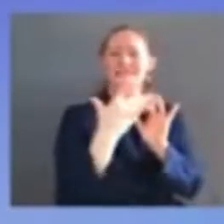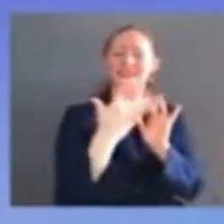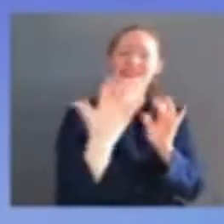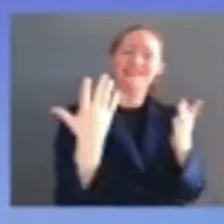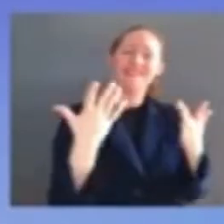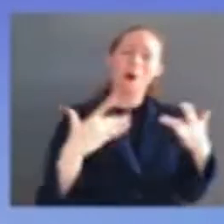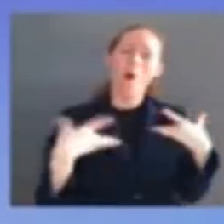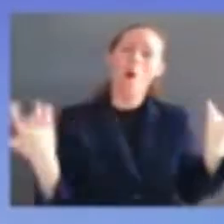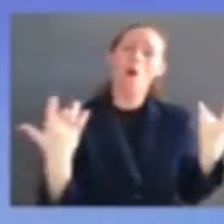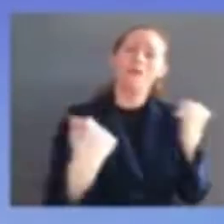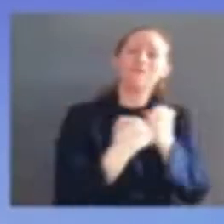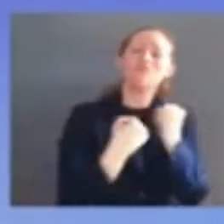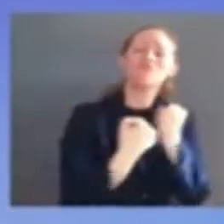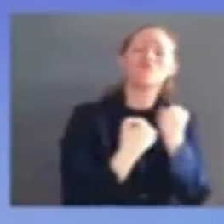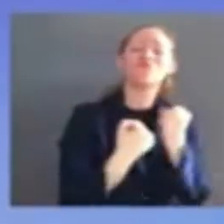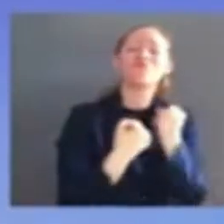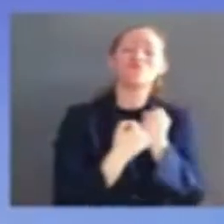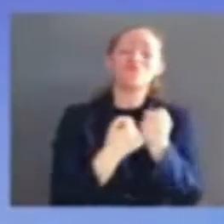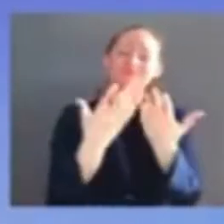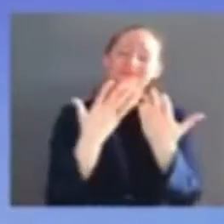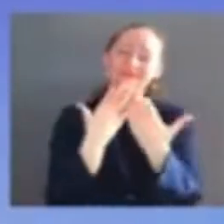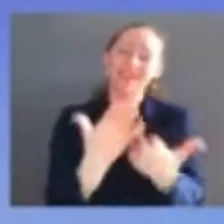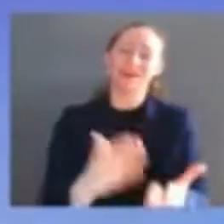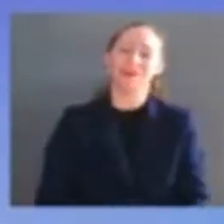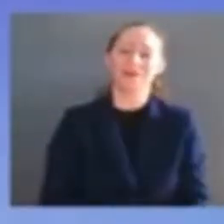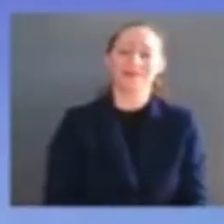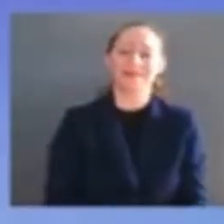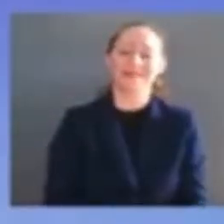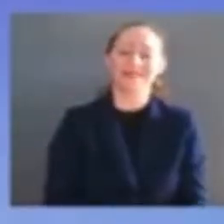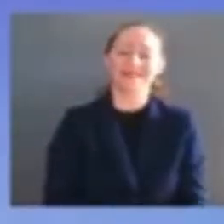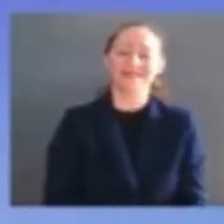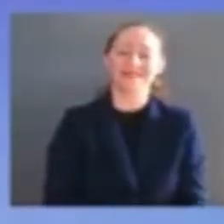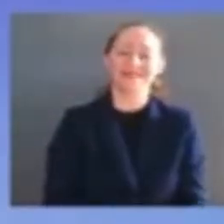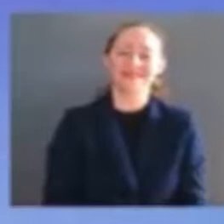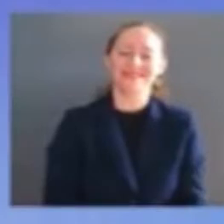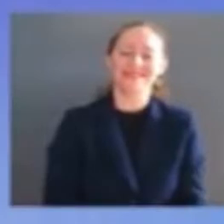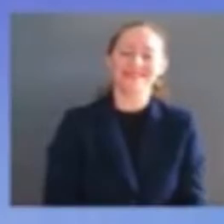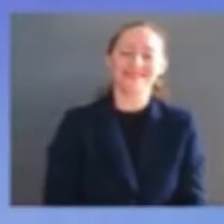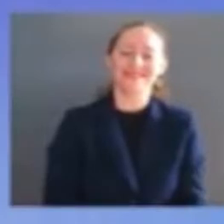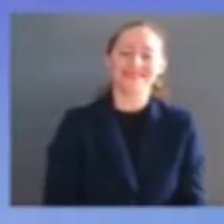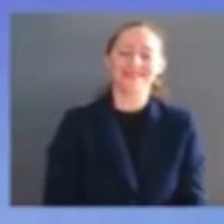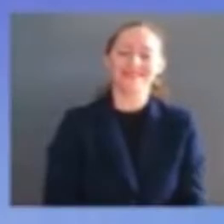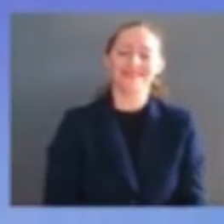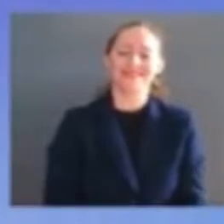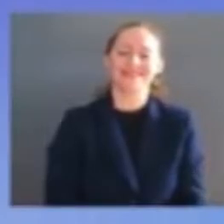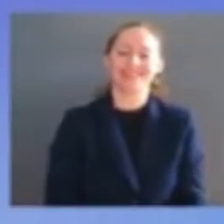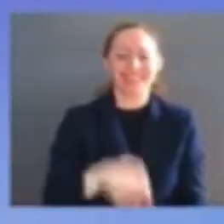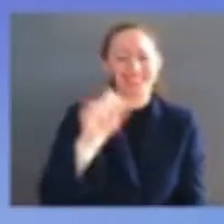years toiling away in the relative solitude of my chambers with just my law clerks in isolation